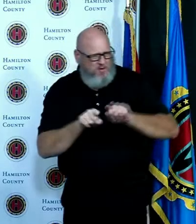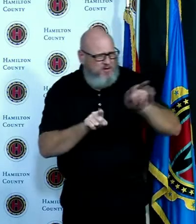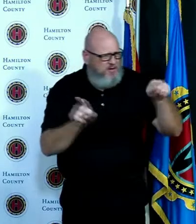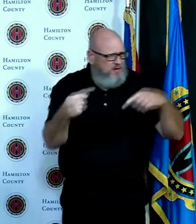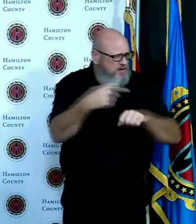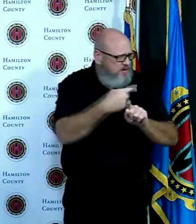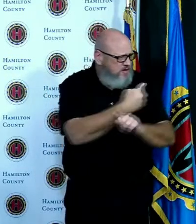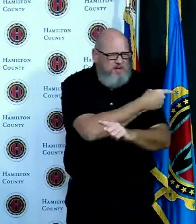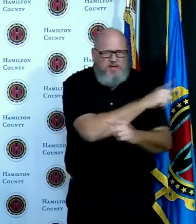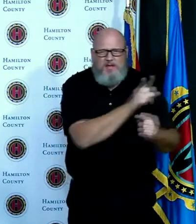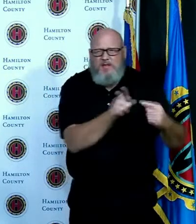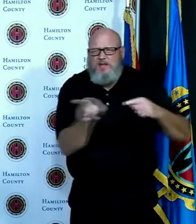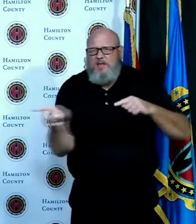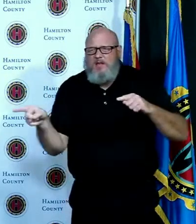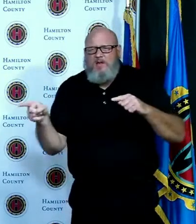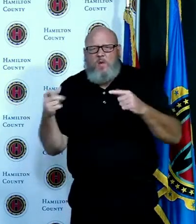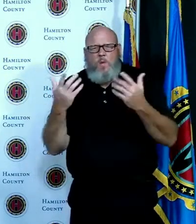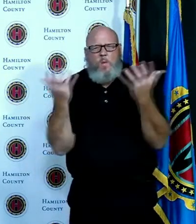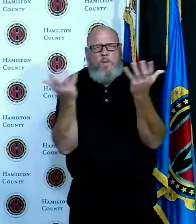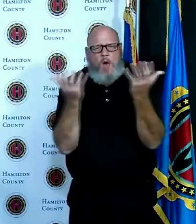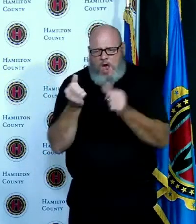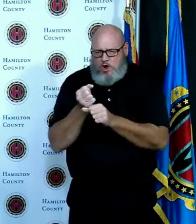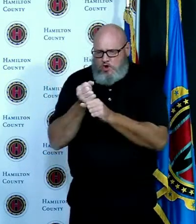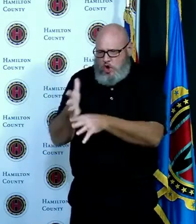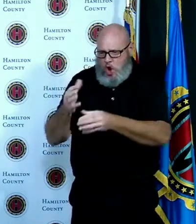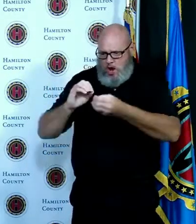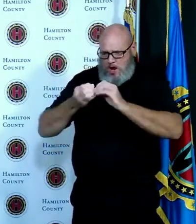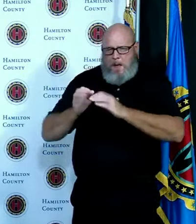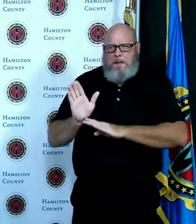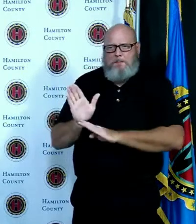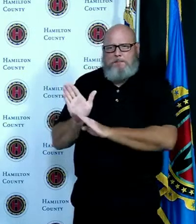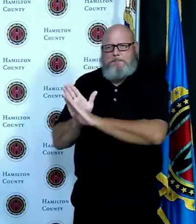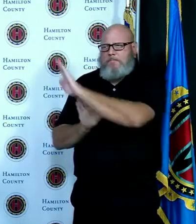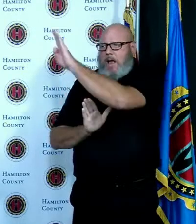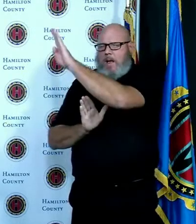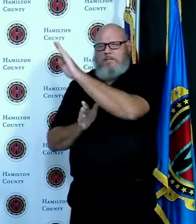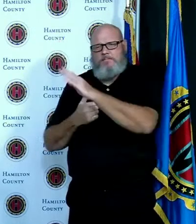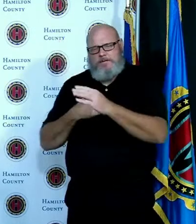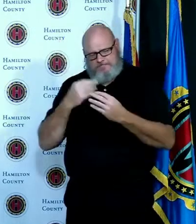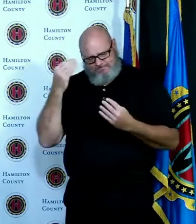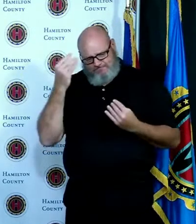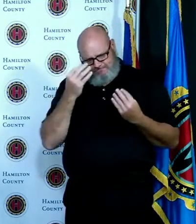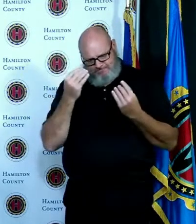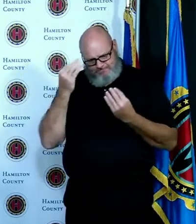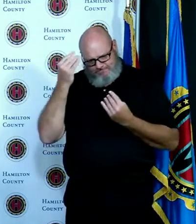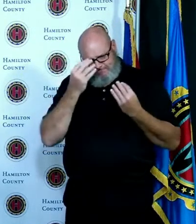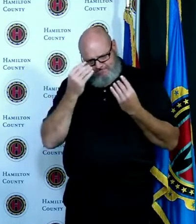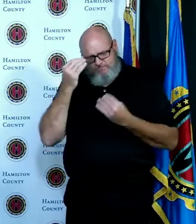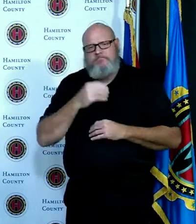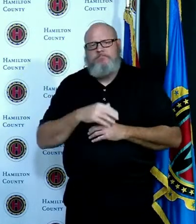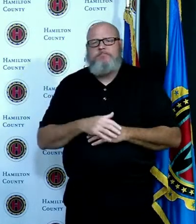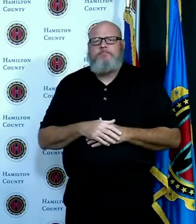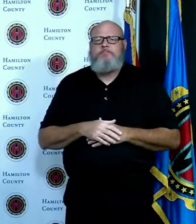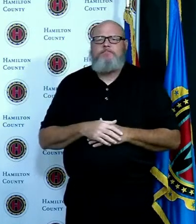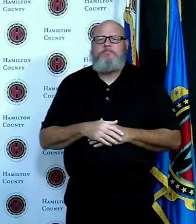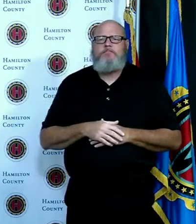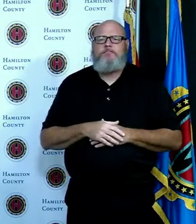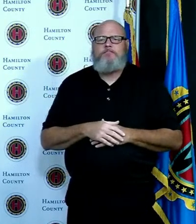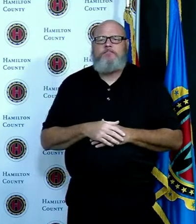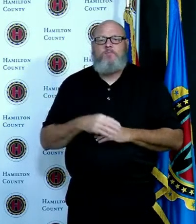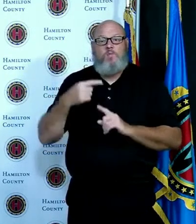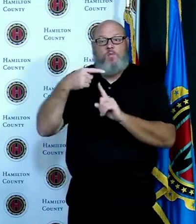of weeks and the concern about this increase so at the end of last month the number of positive